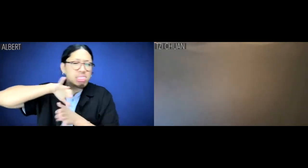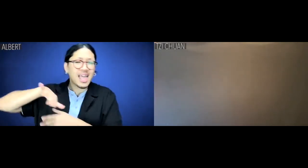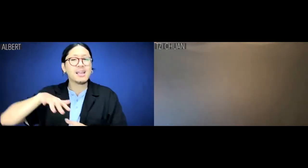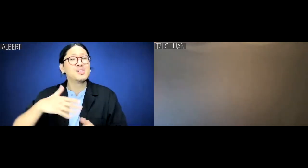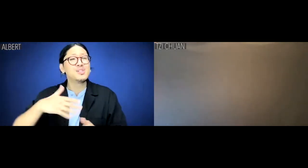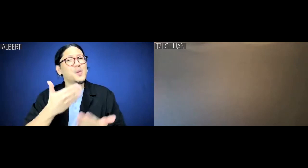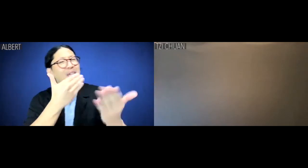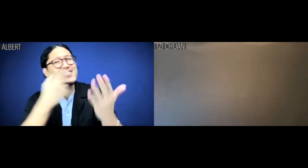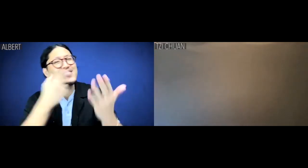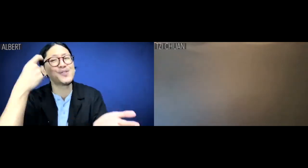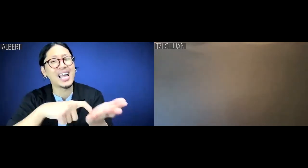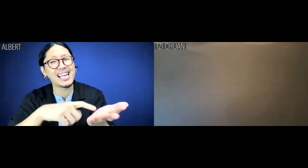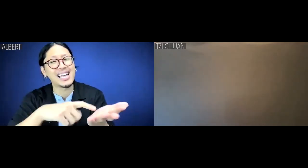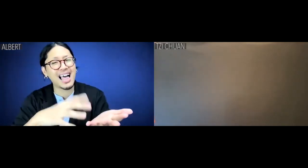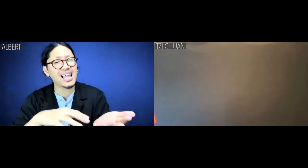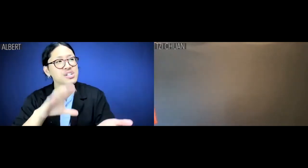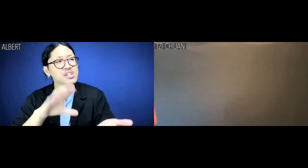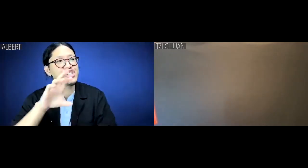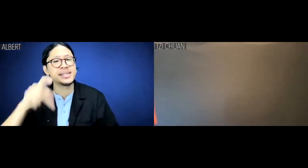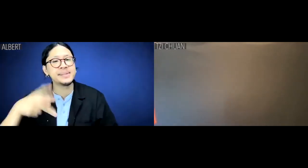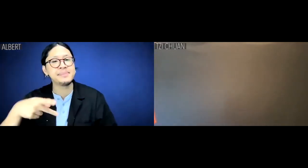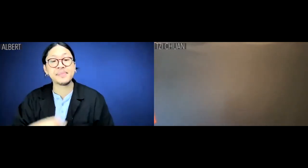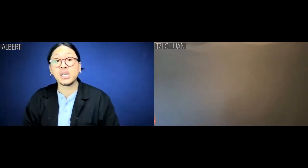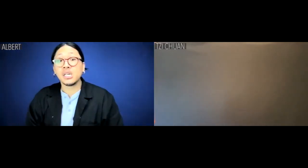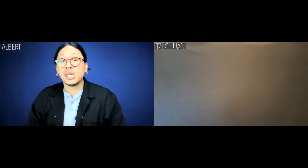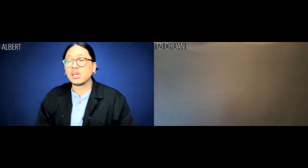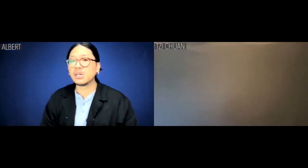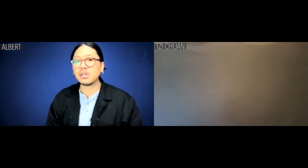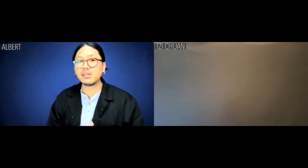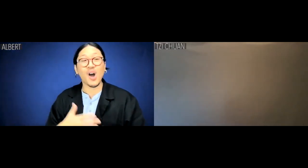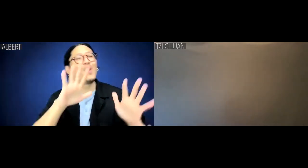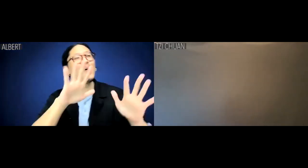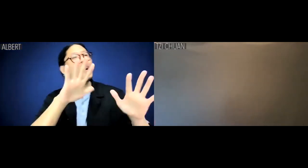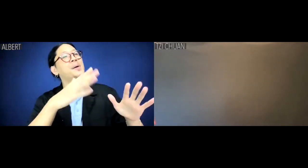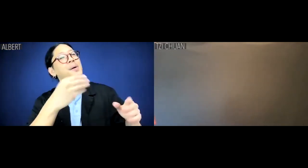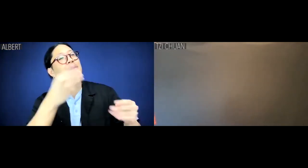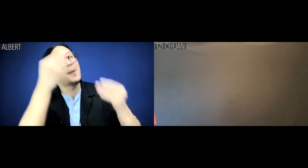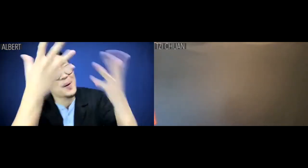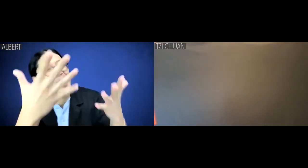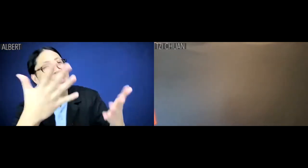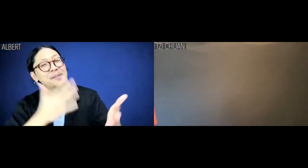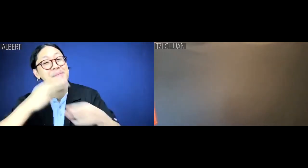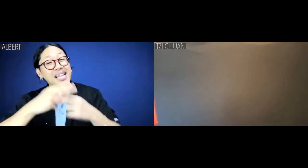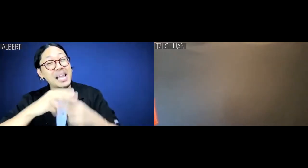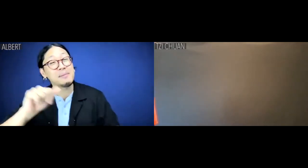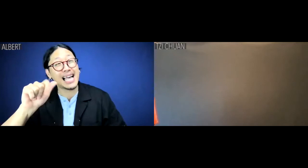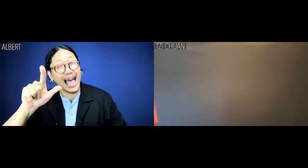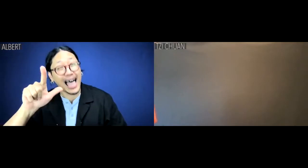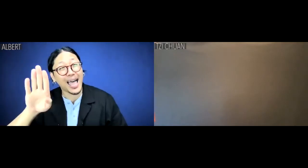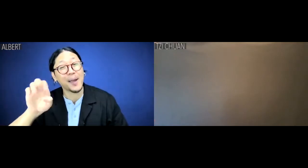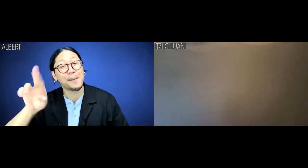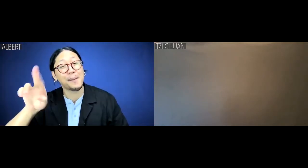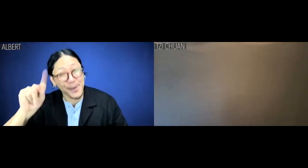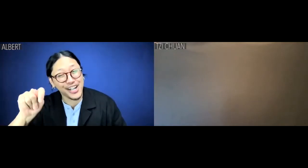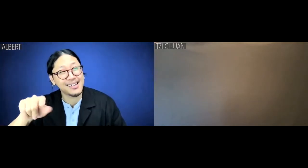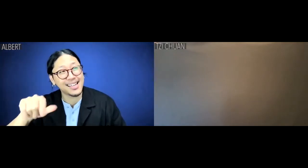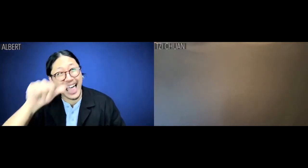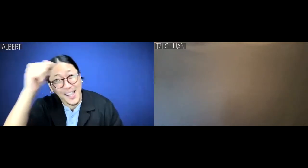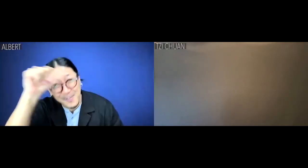So thanks for recognizing my personhood, creepy park walker guy. Oh, and my name's Albert, by the way.